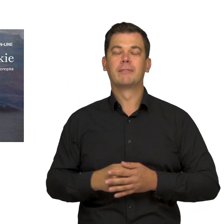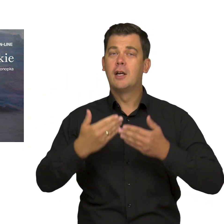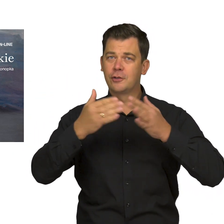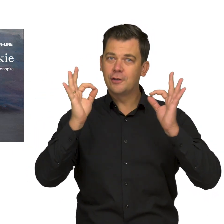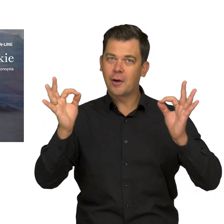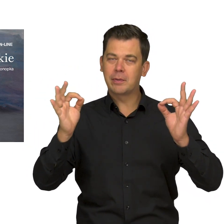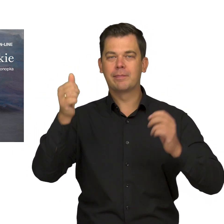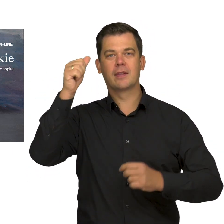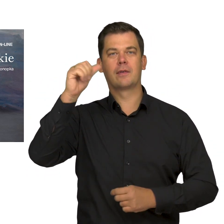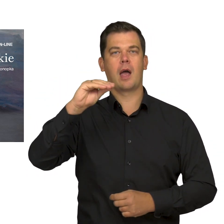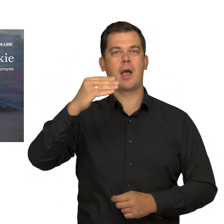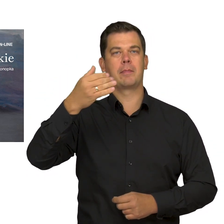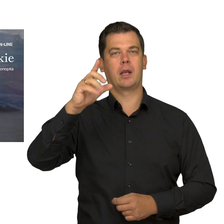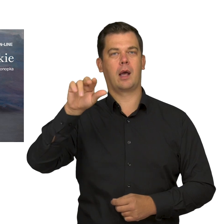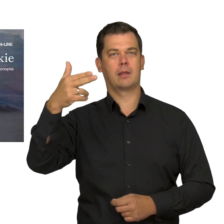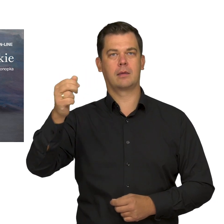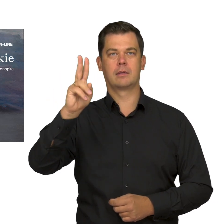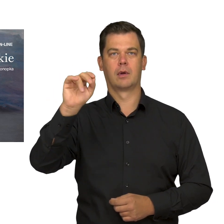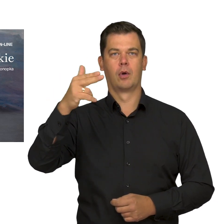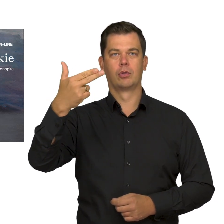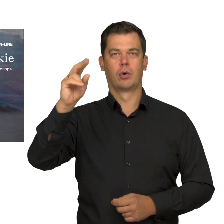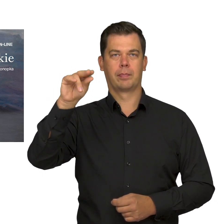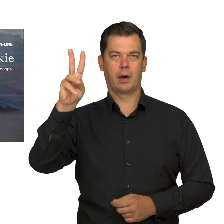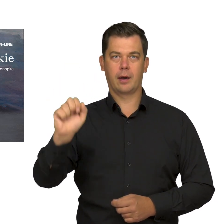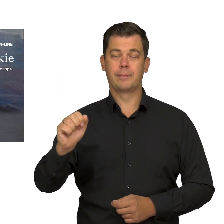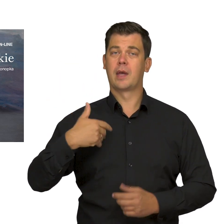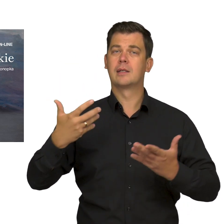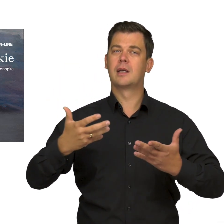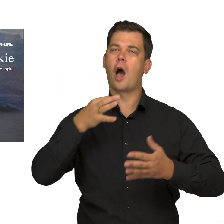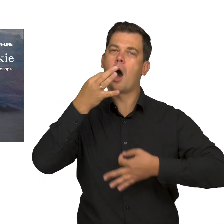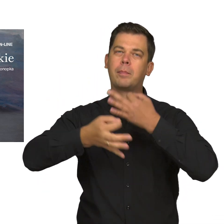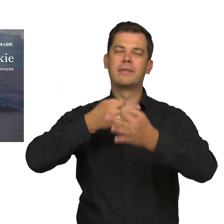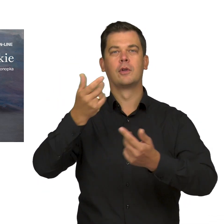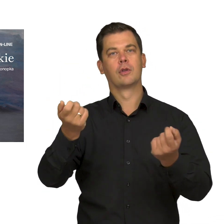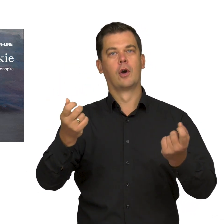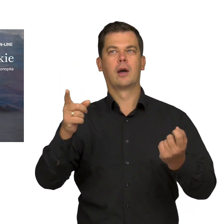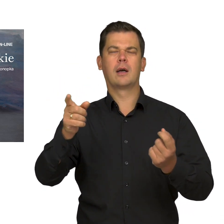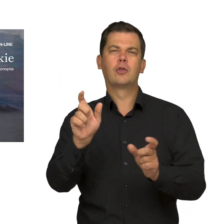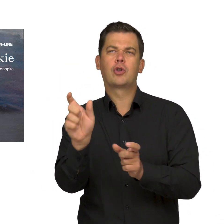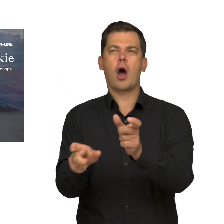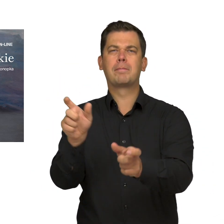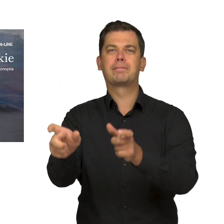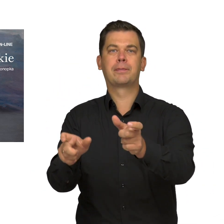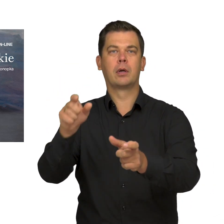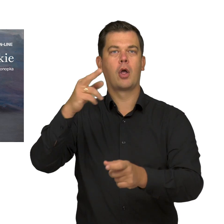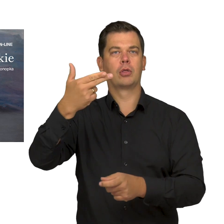Hello, my name is Emiliana Konopka. Allow me to introduce you to Nordic tropes